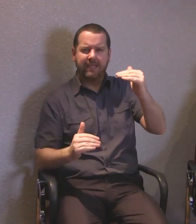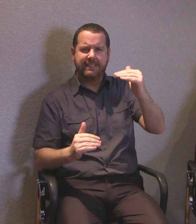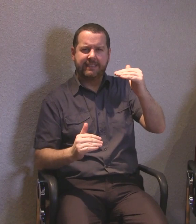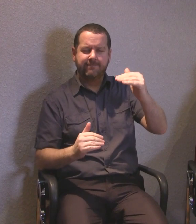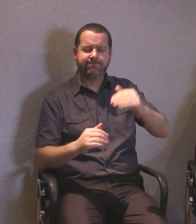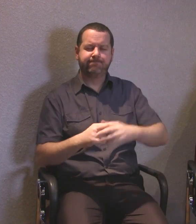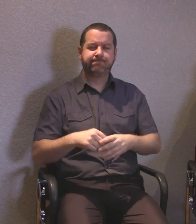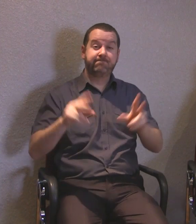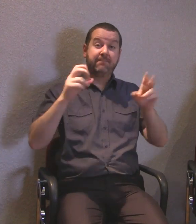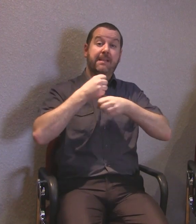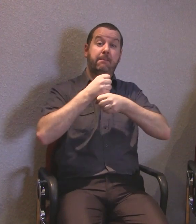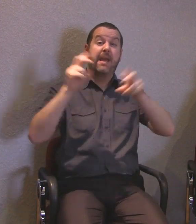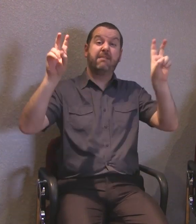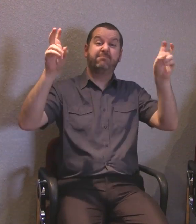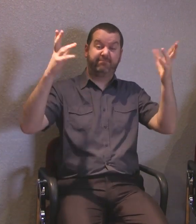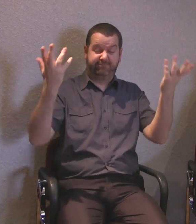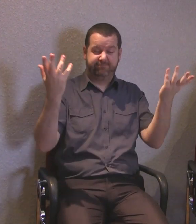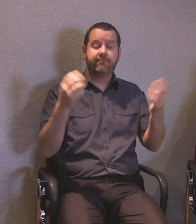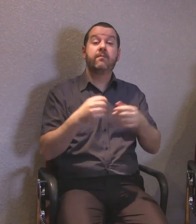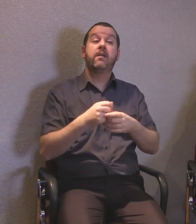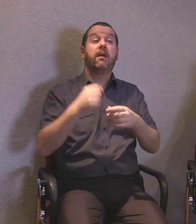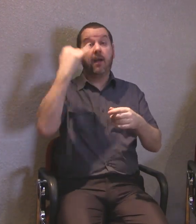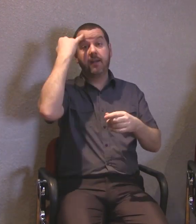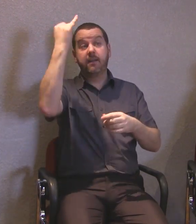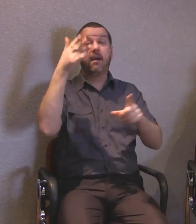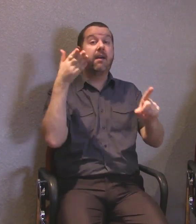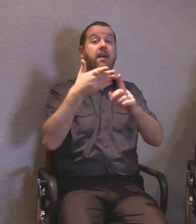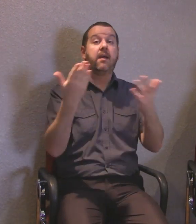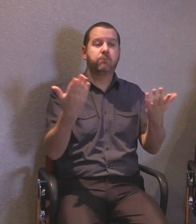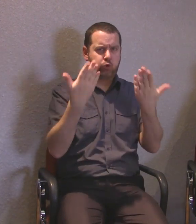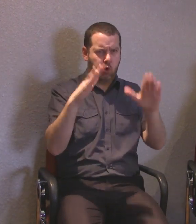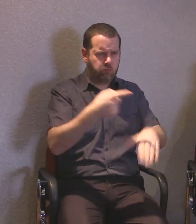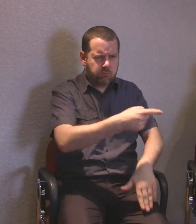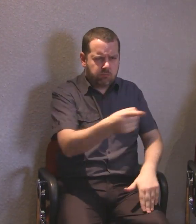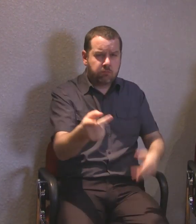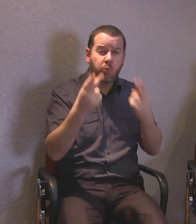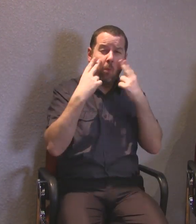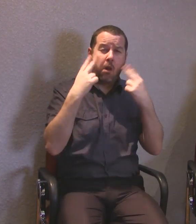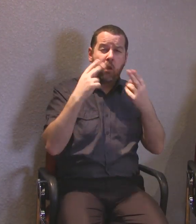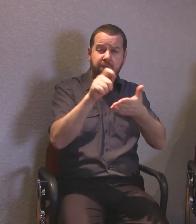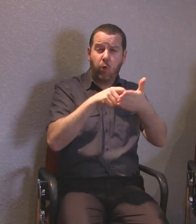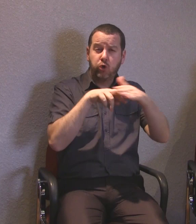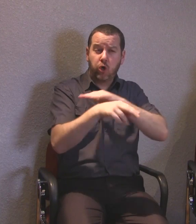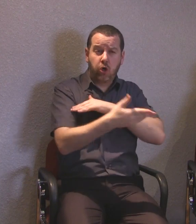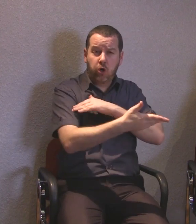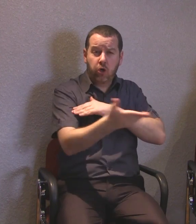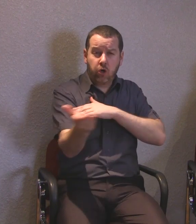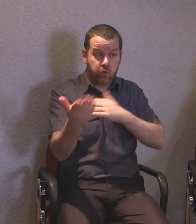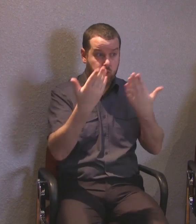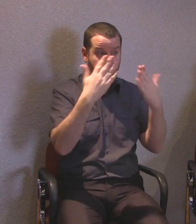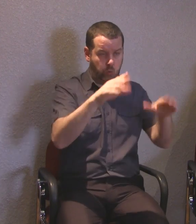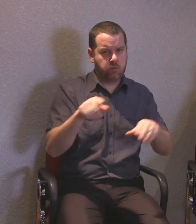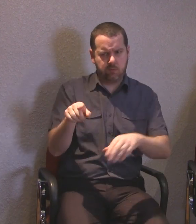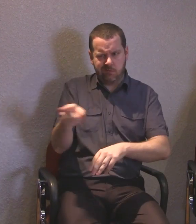The idea of the campaign is to show all voters the barriers people with a disability face.